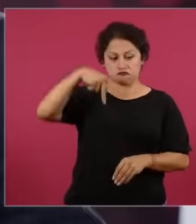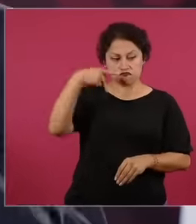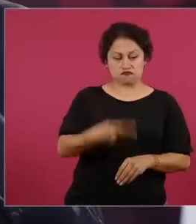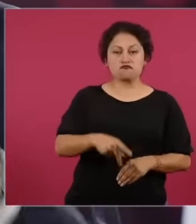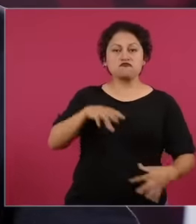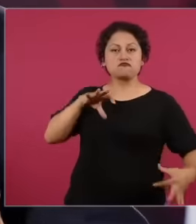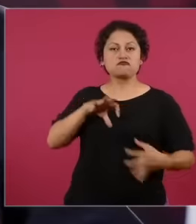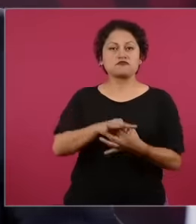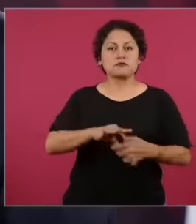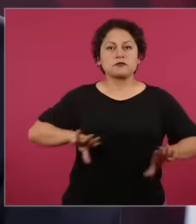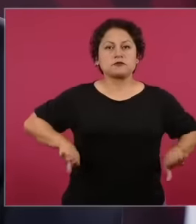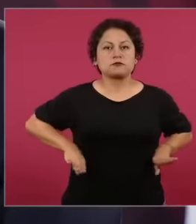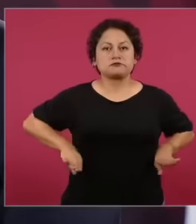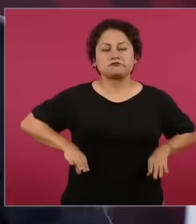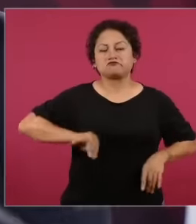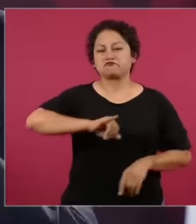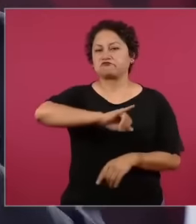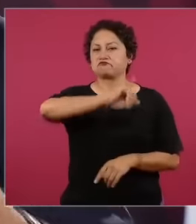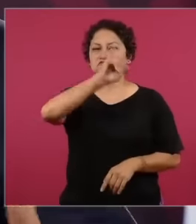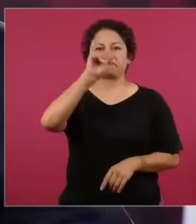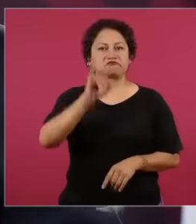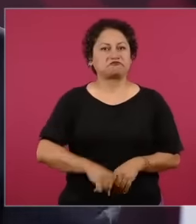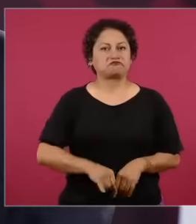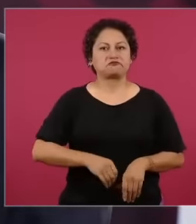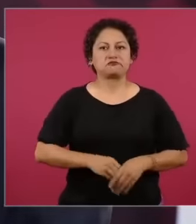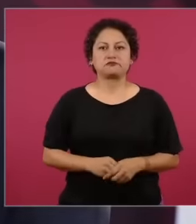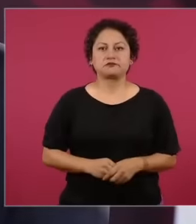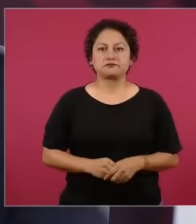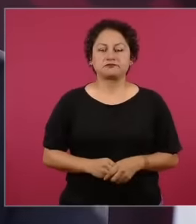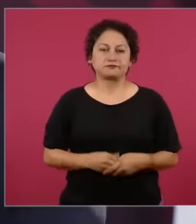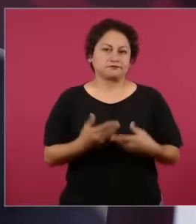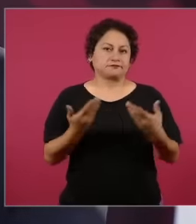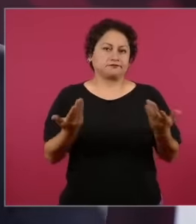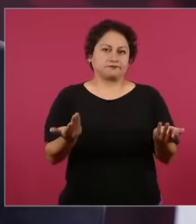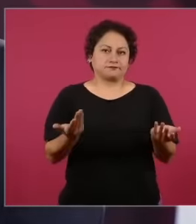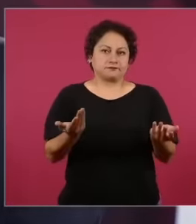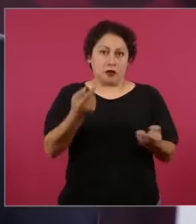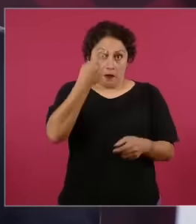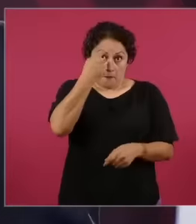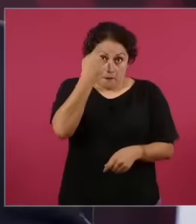us based on our reality of our